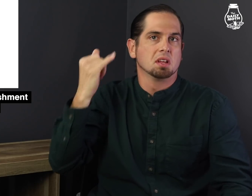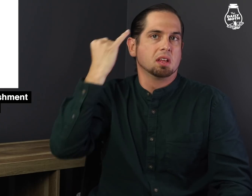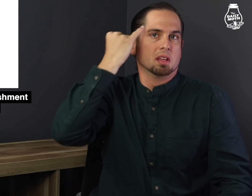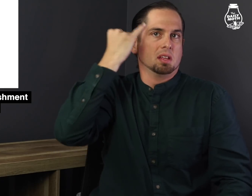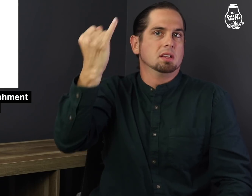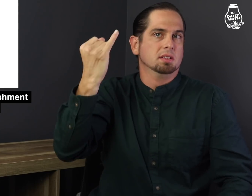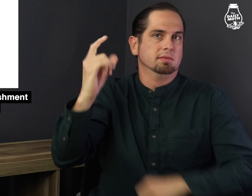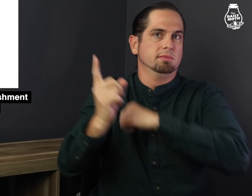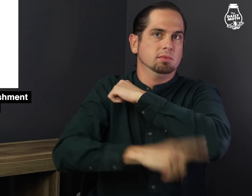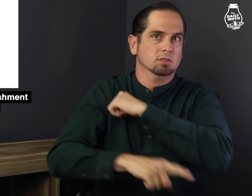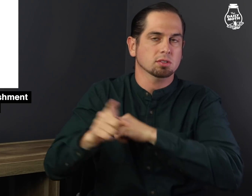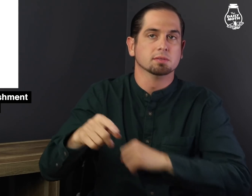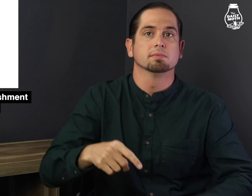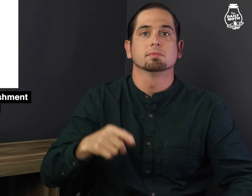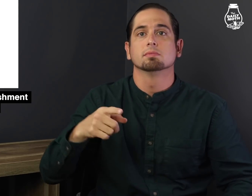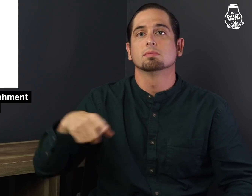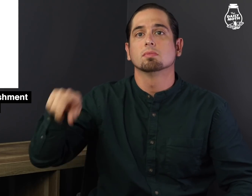so he came up with the idea.